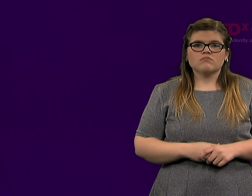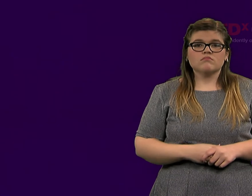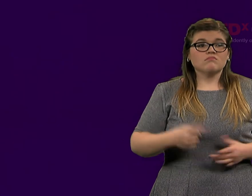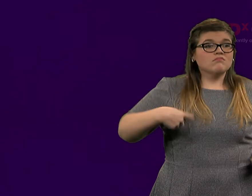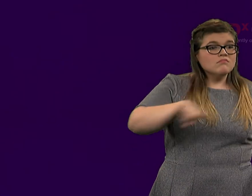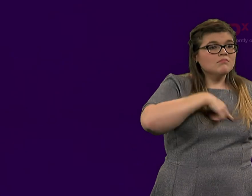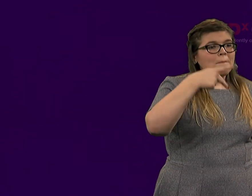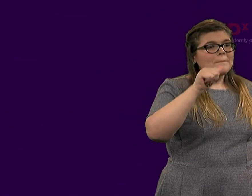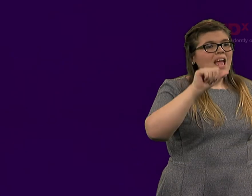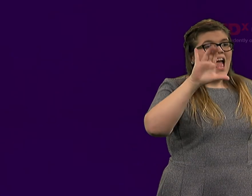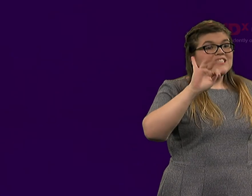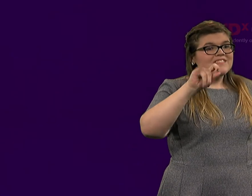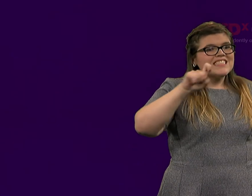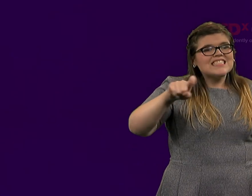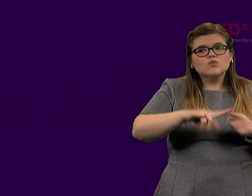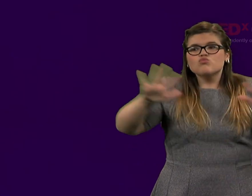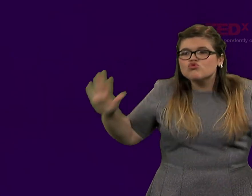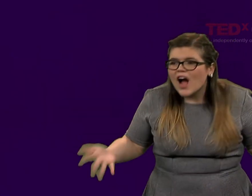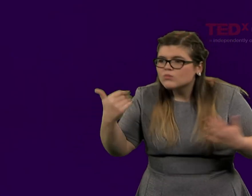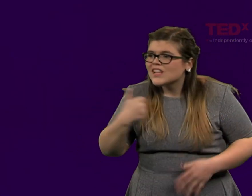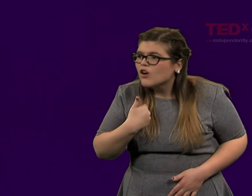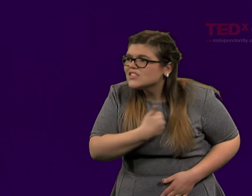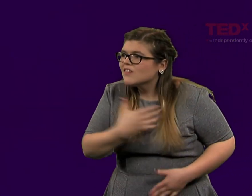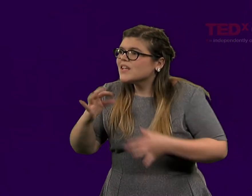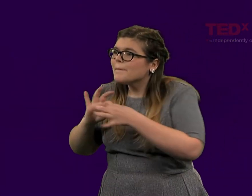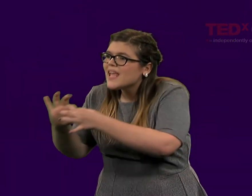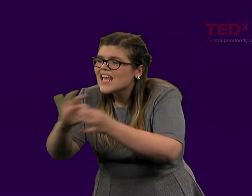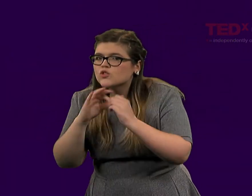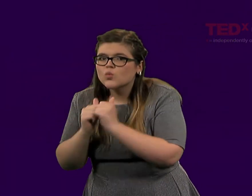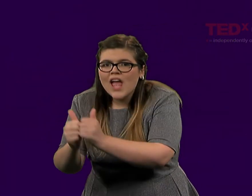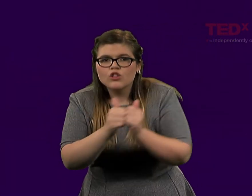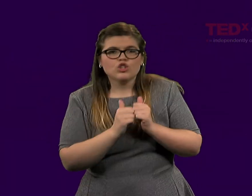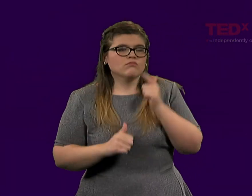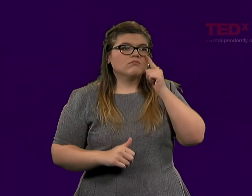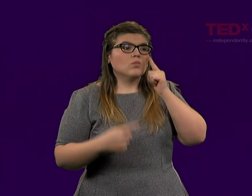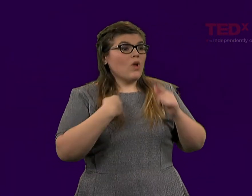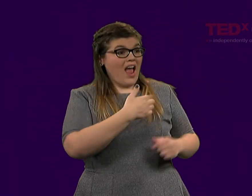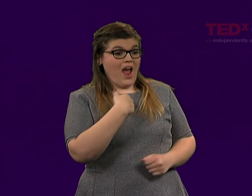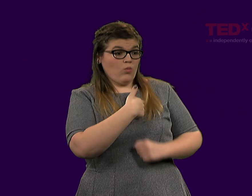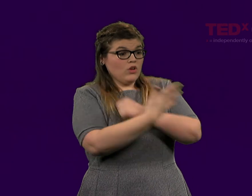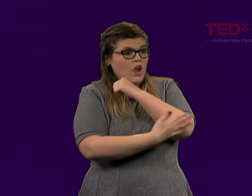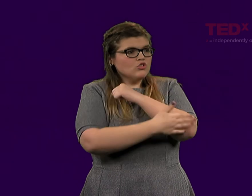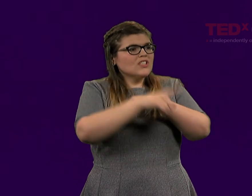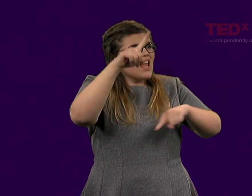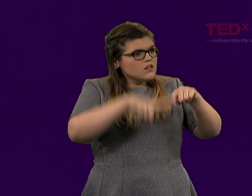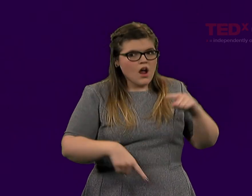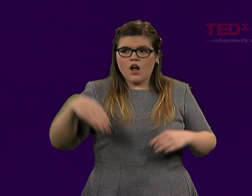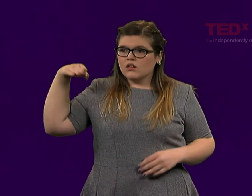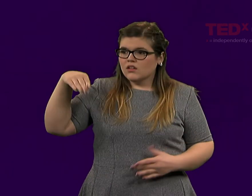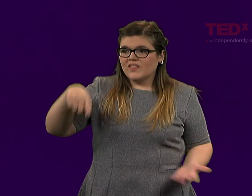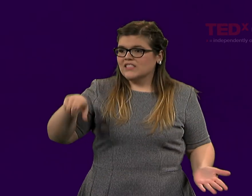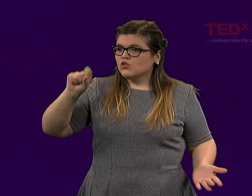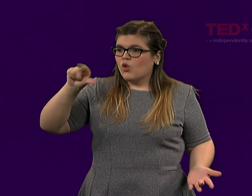We need to band together to unify. Our country cannot continue down this slope.